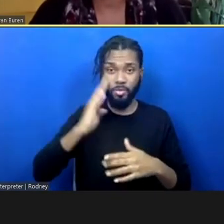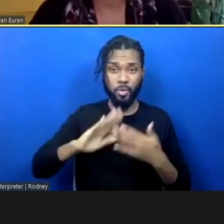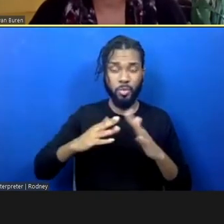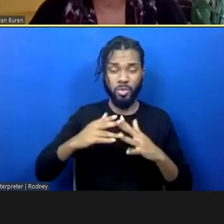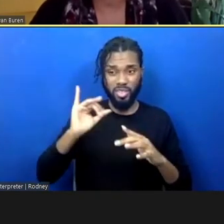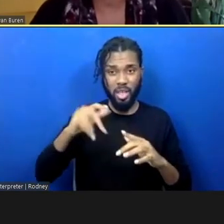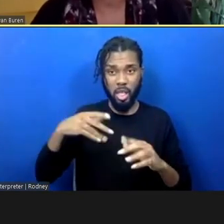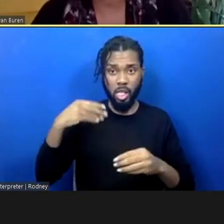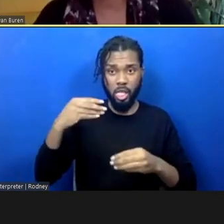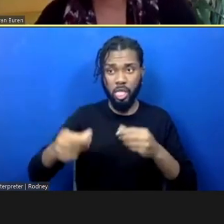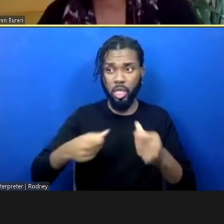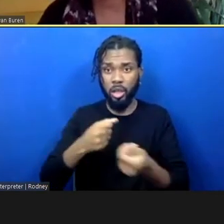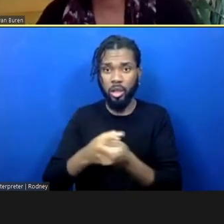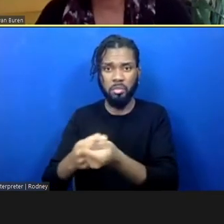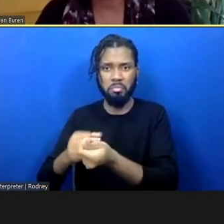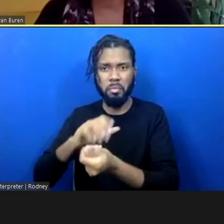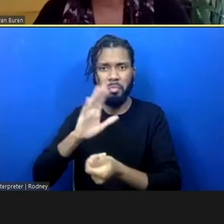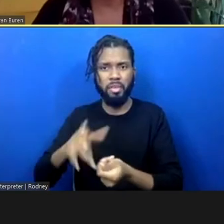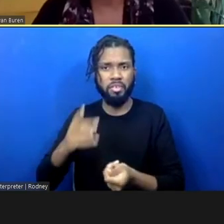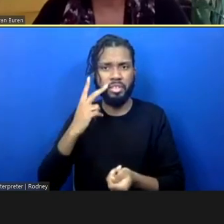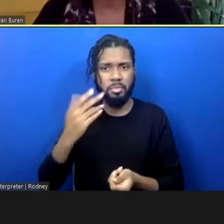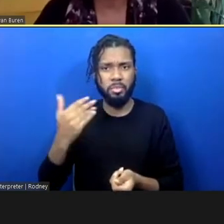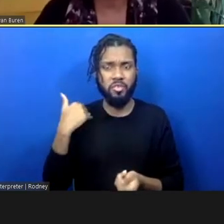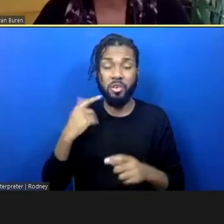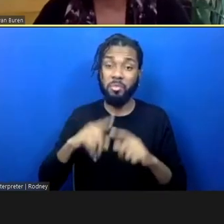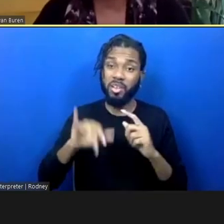And that comes with its own challenges in terms of capacity and readiness to